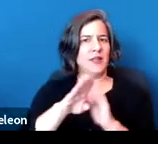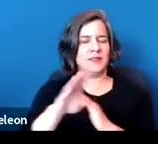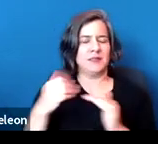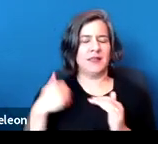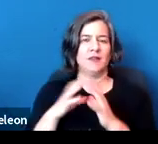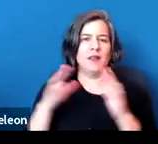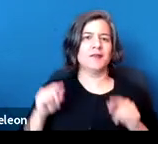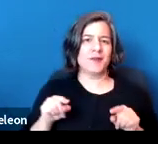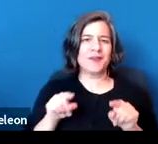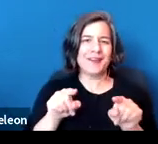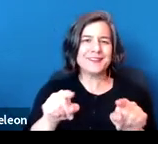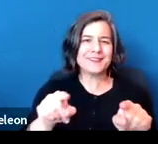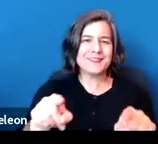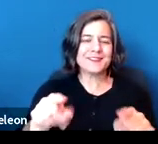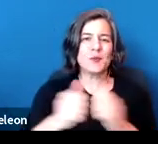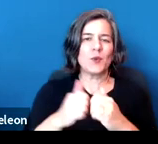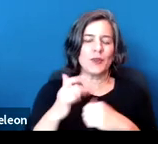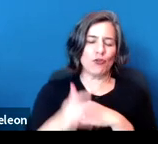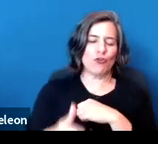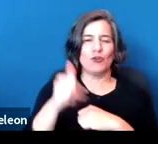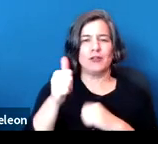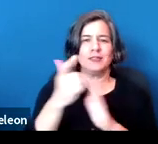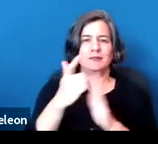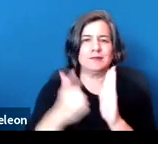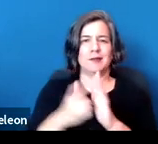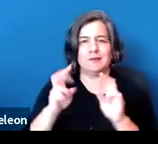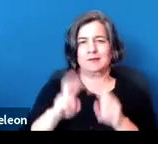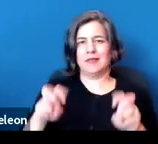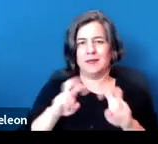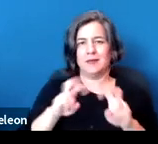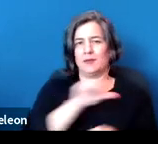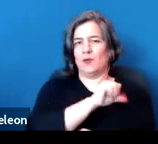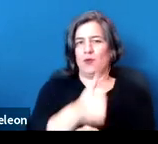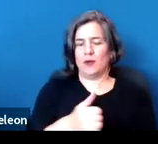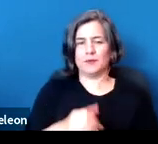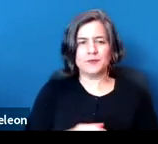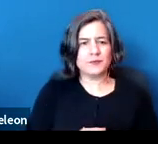in early statutory analysis and authority.